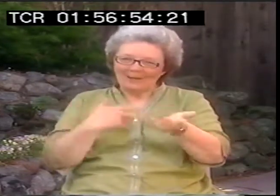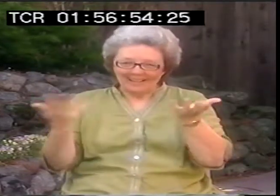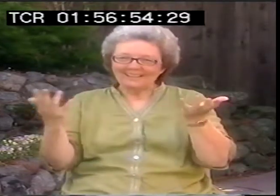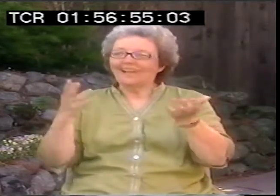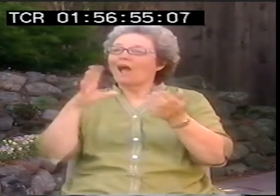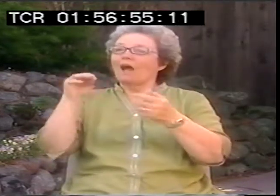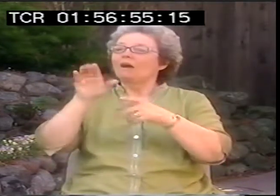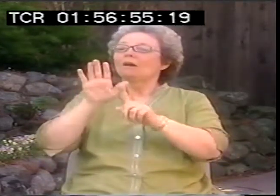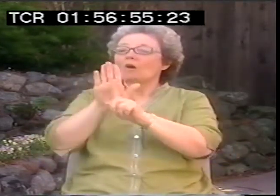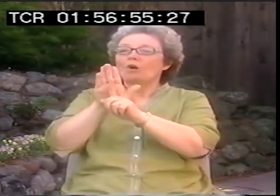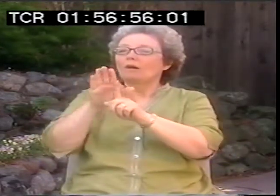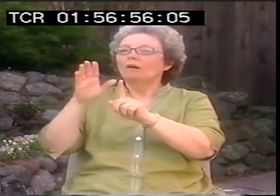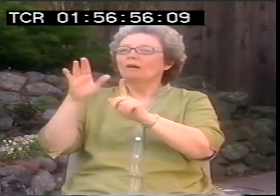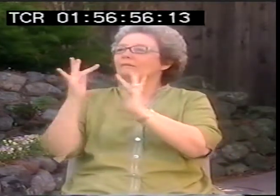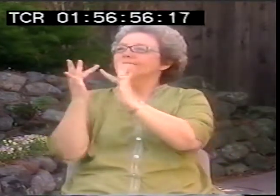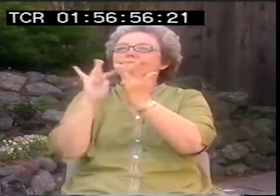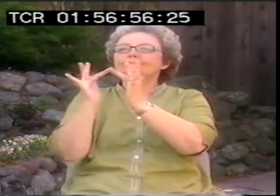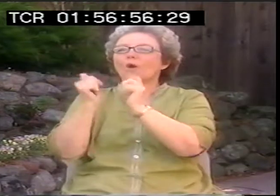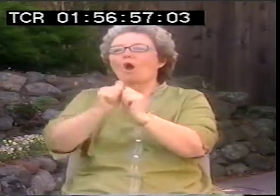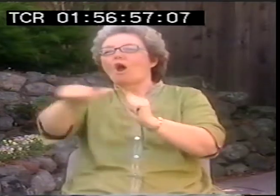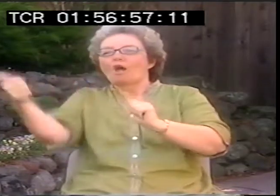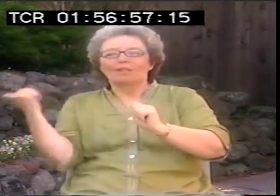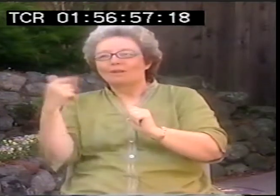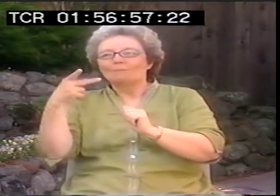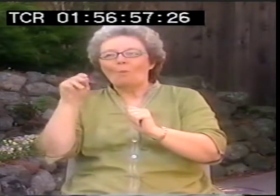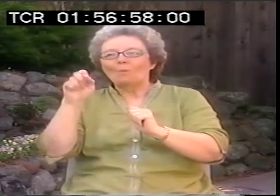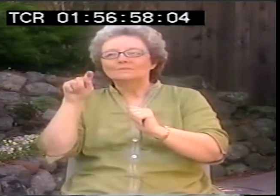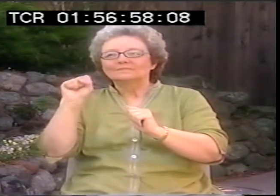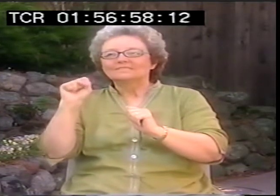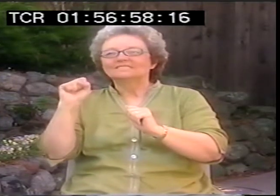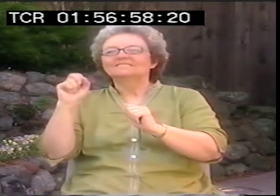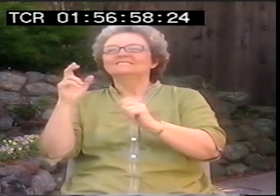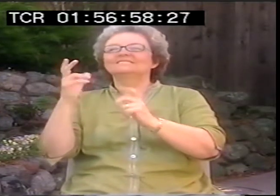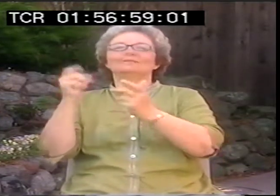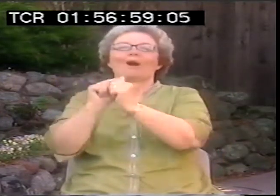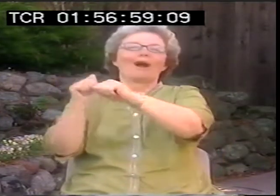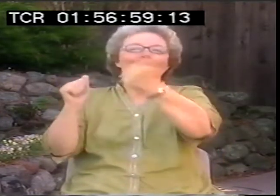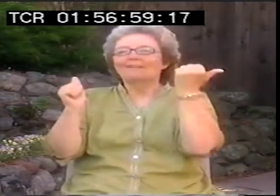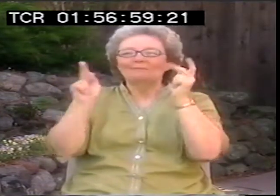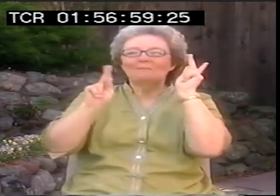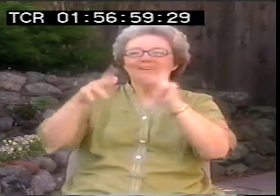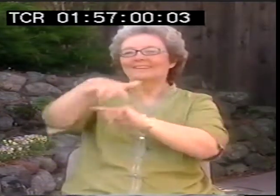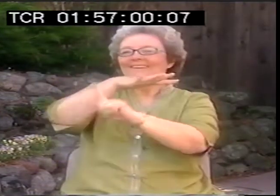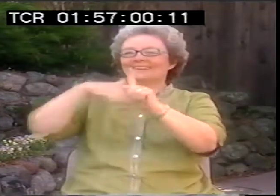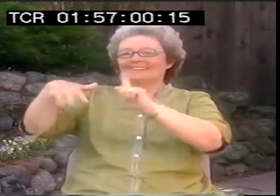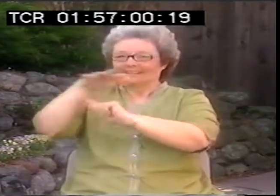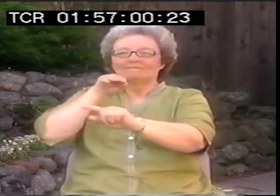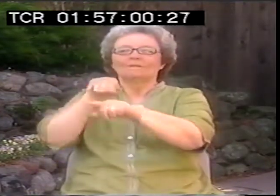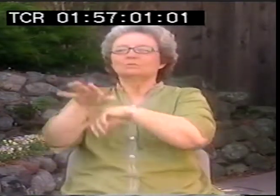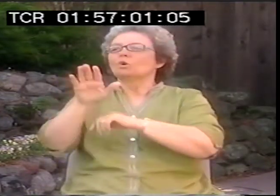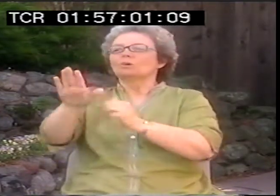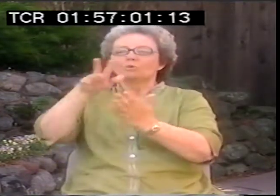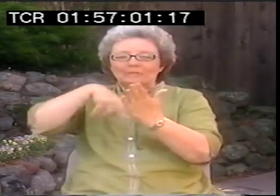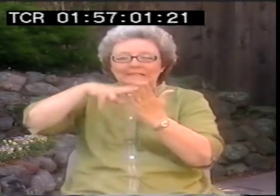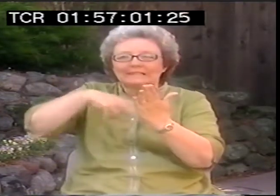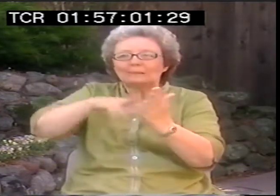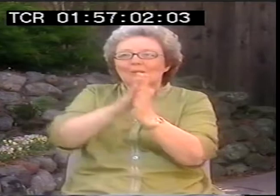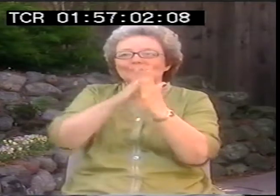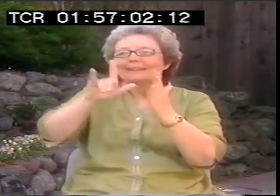And you can't extricate them. You can look at the work of other poets, other people from other countries and you will always